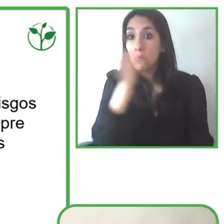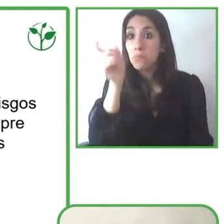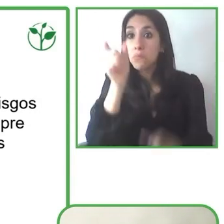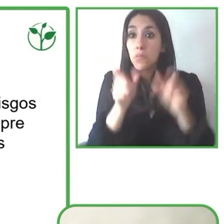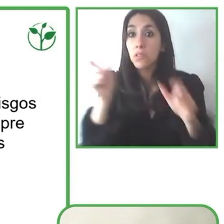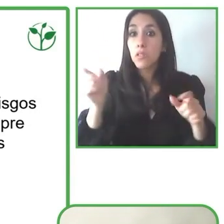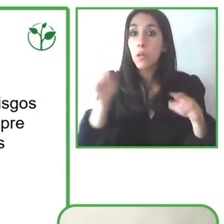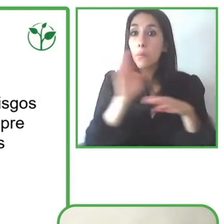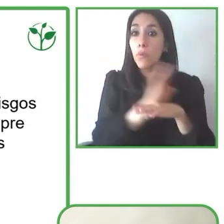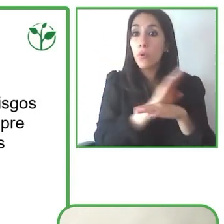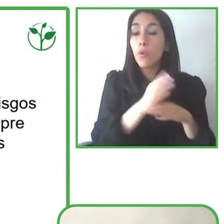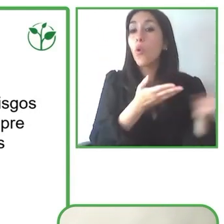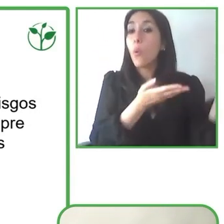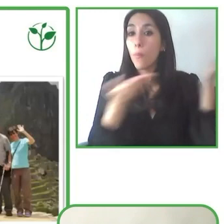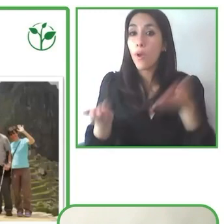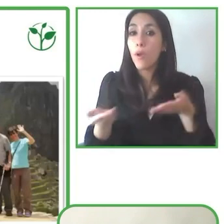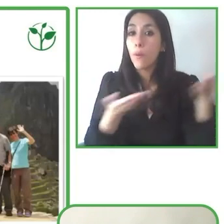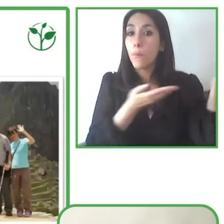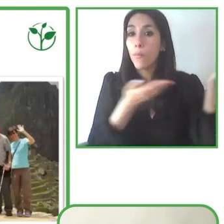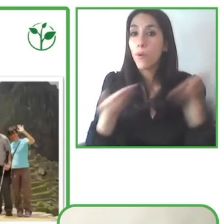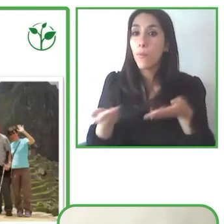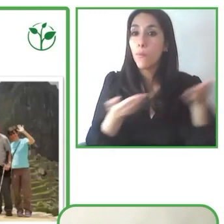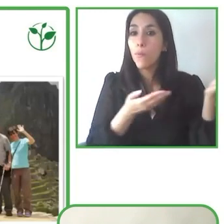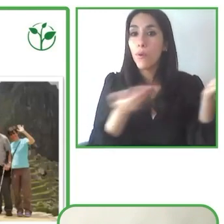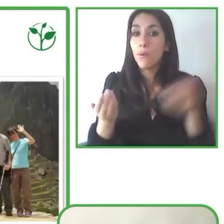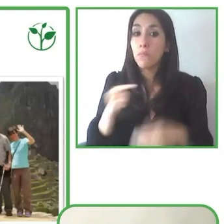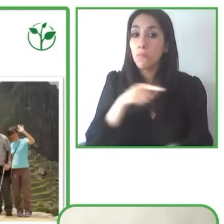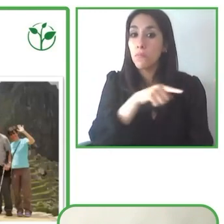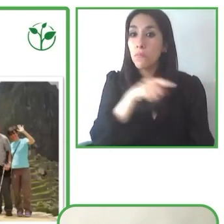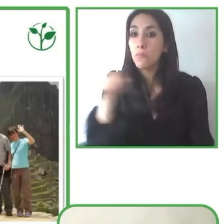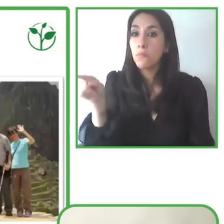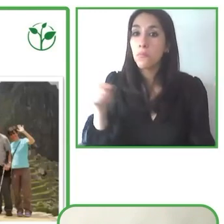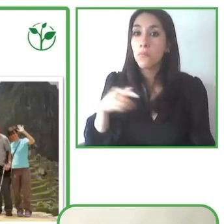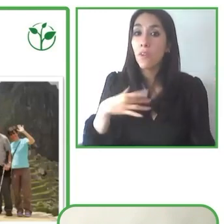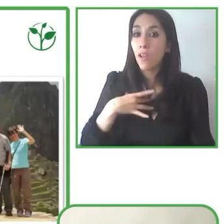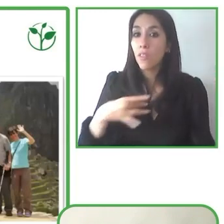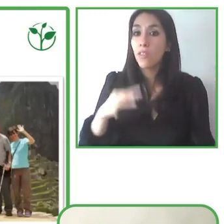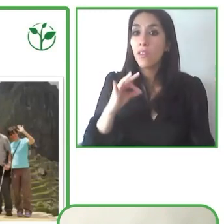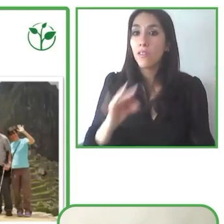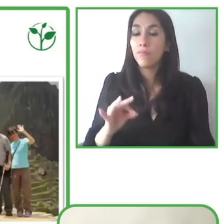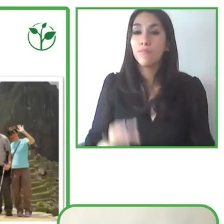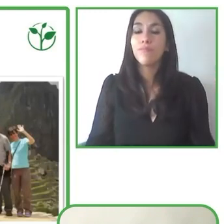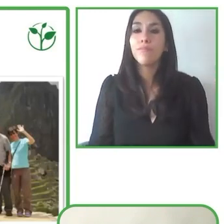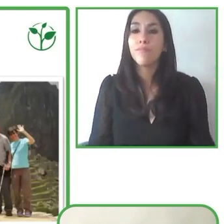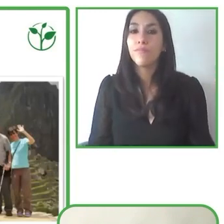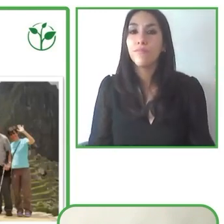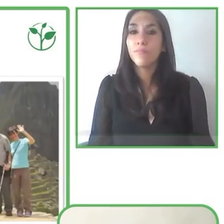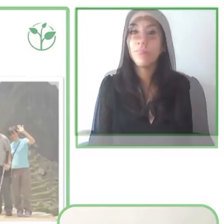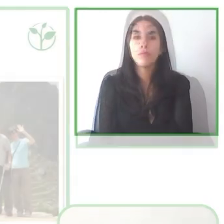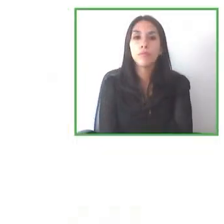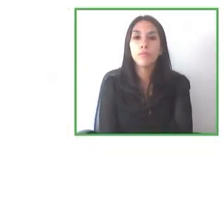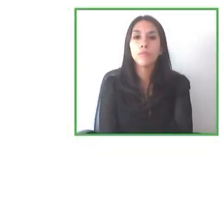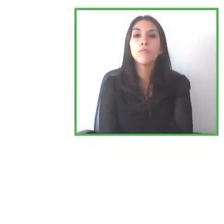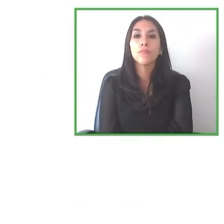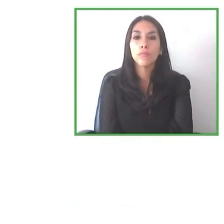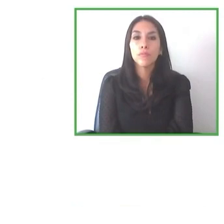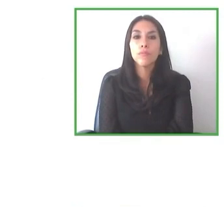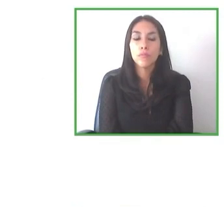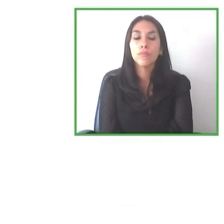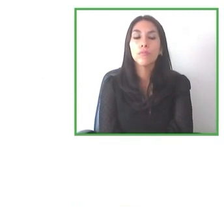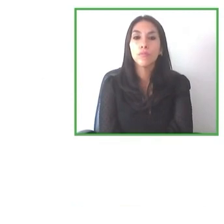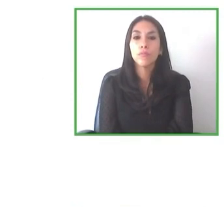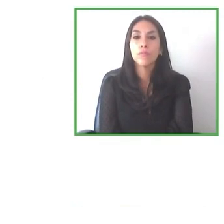but also the suppliers of services in our excursions.